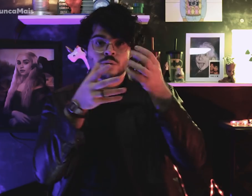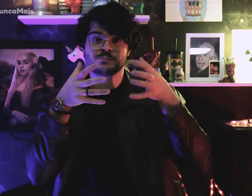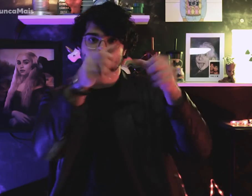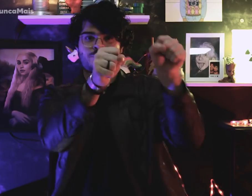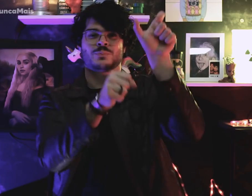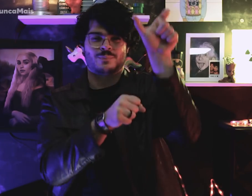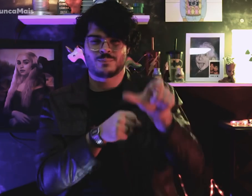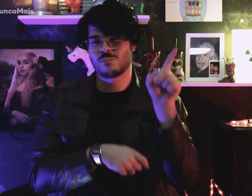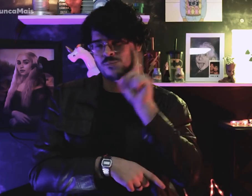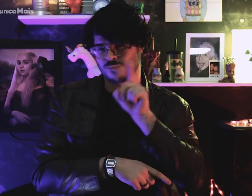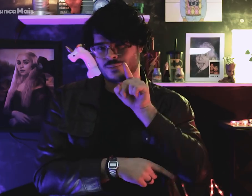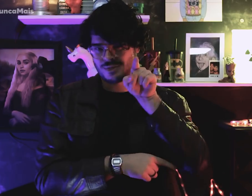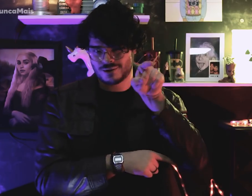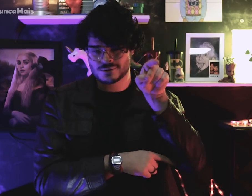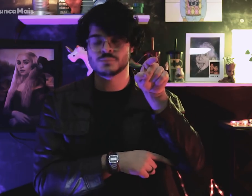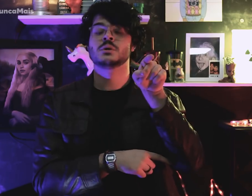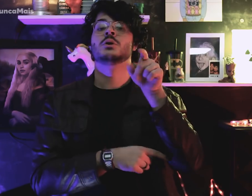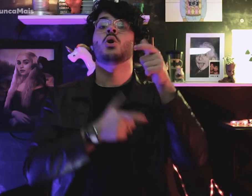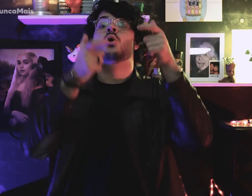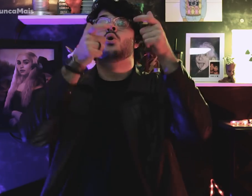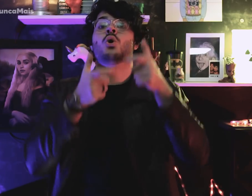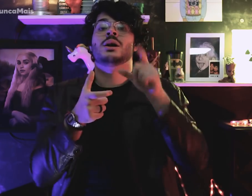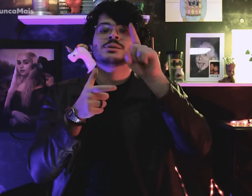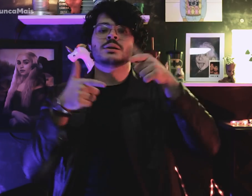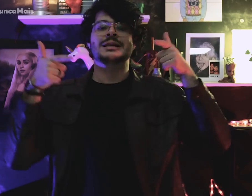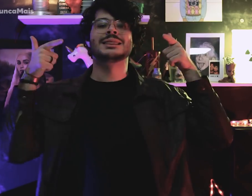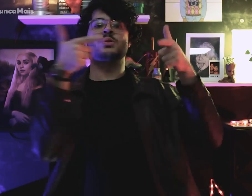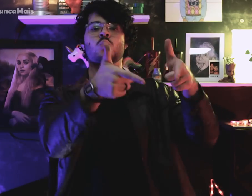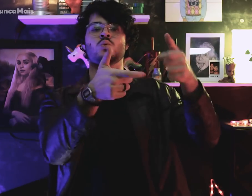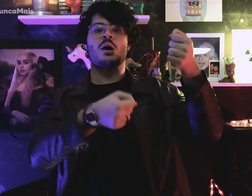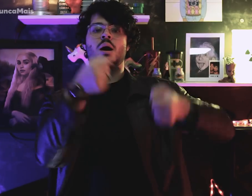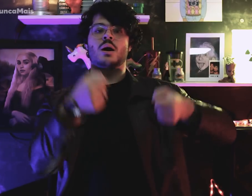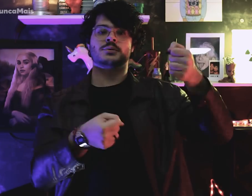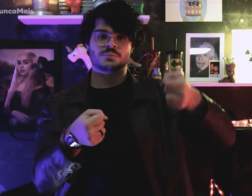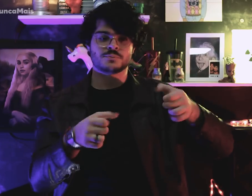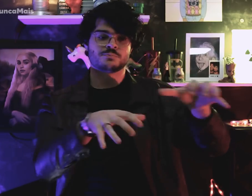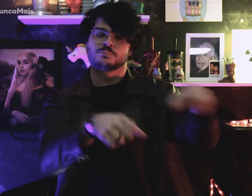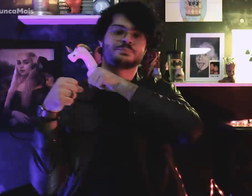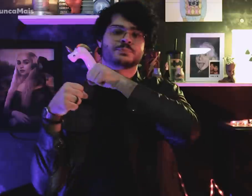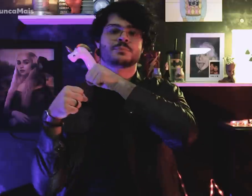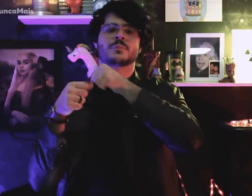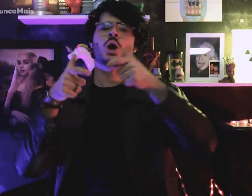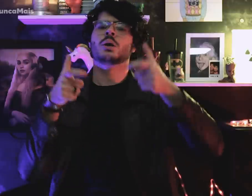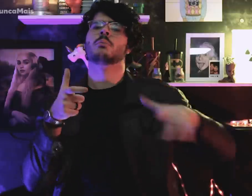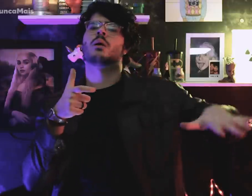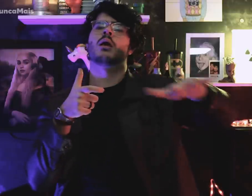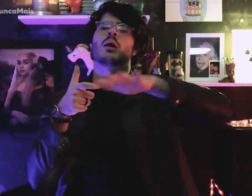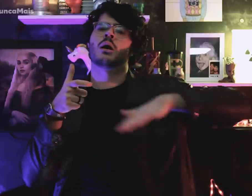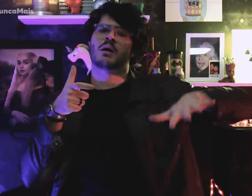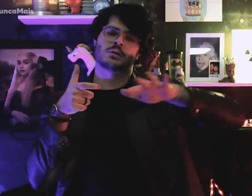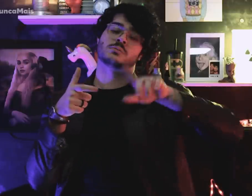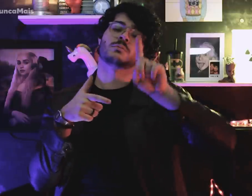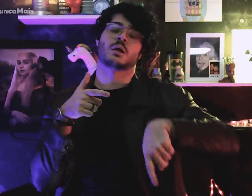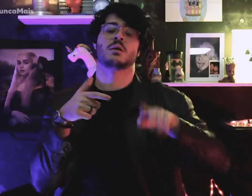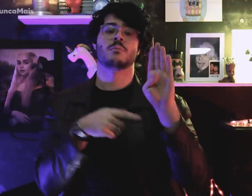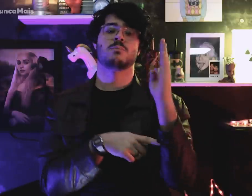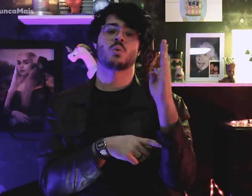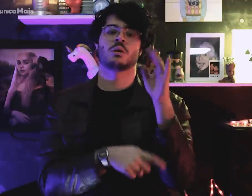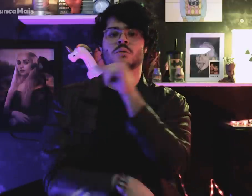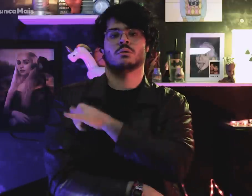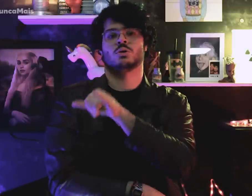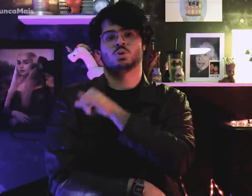the US ambassador's car in the Botafogo-RJ neighborhood.